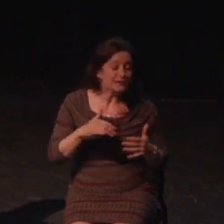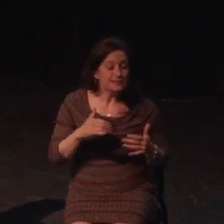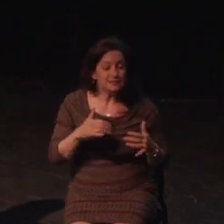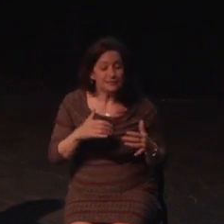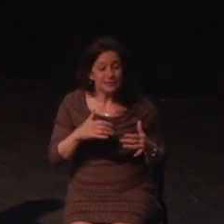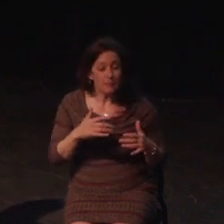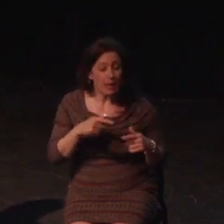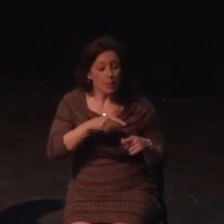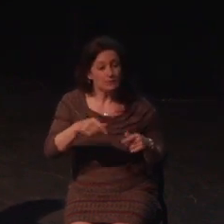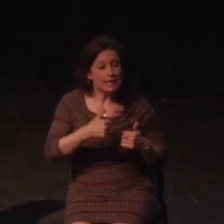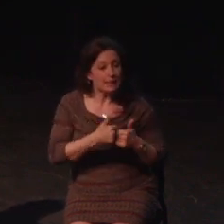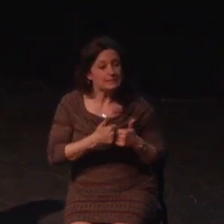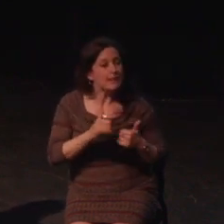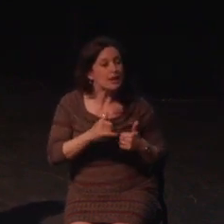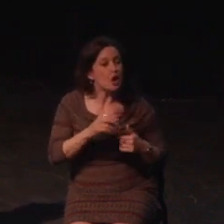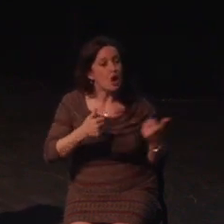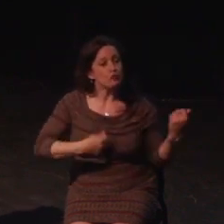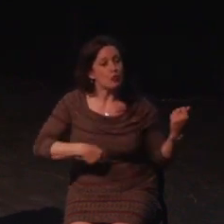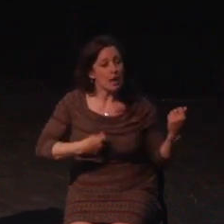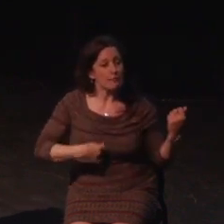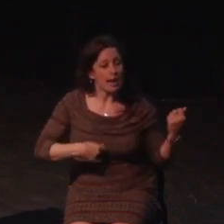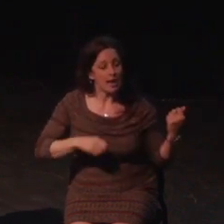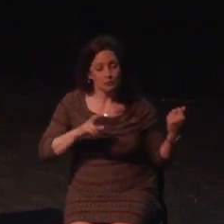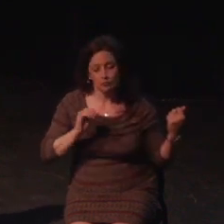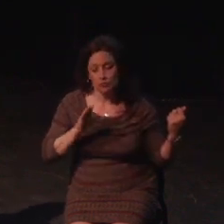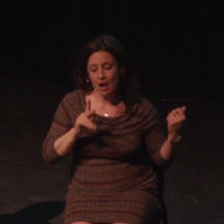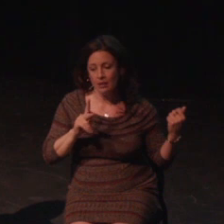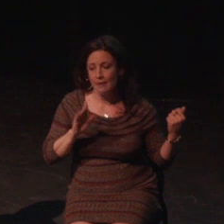do as much as they do.